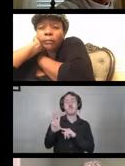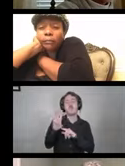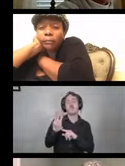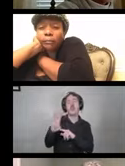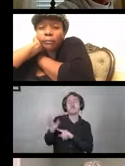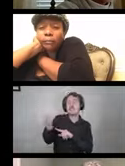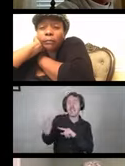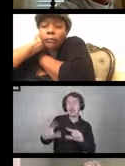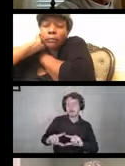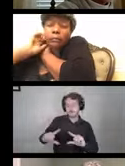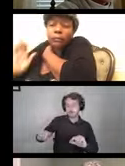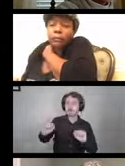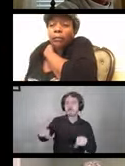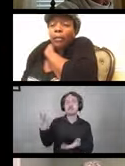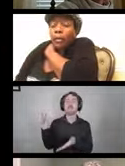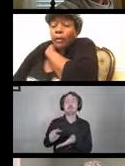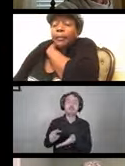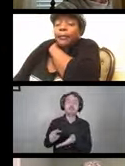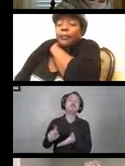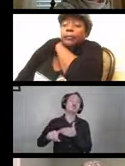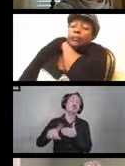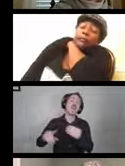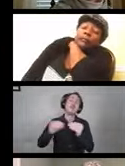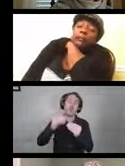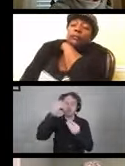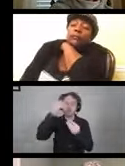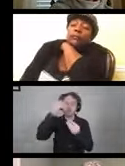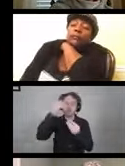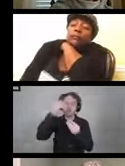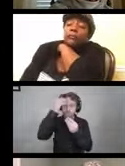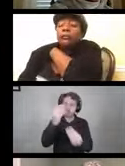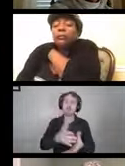that y'all can check some of the guidance further.